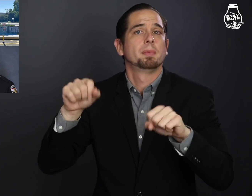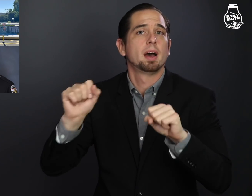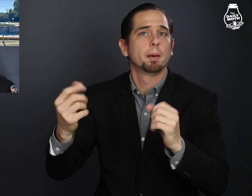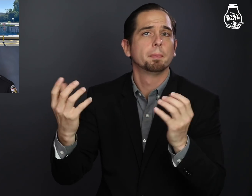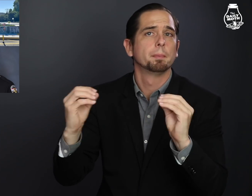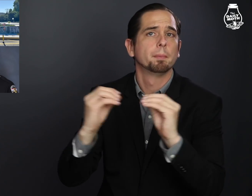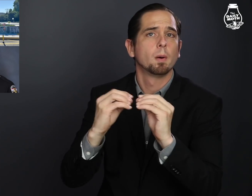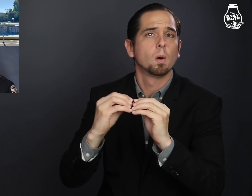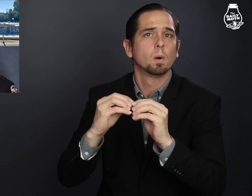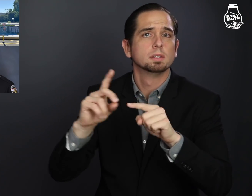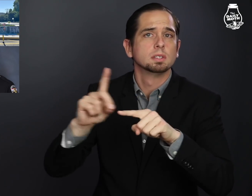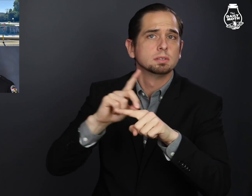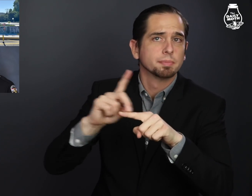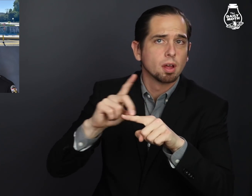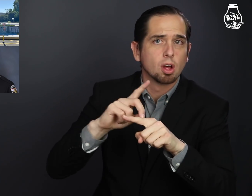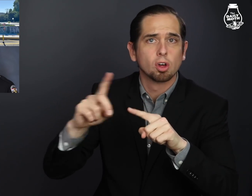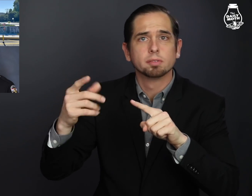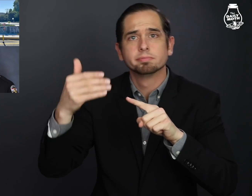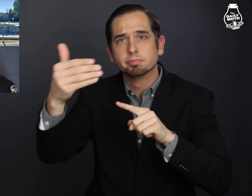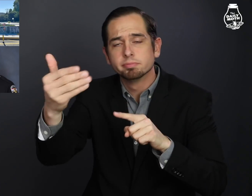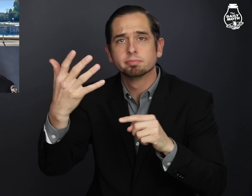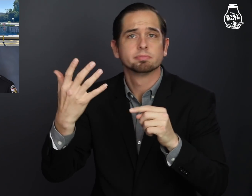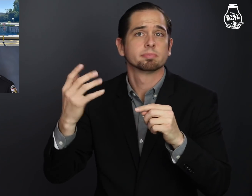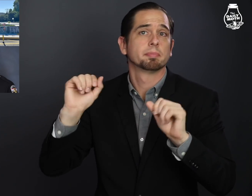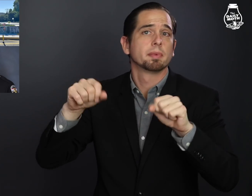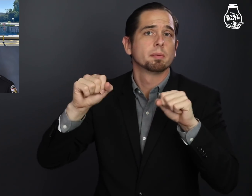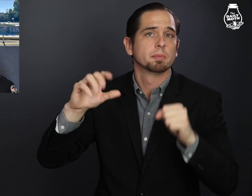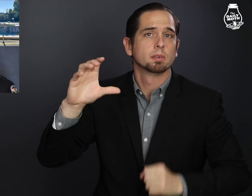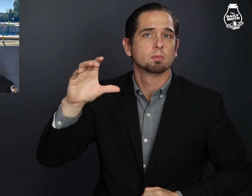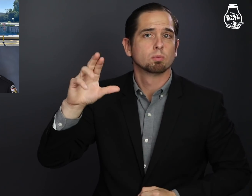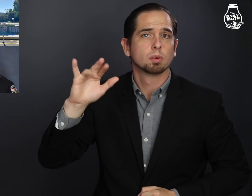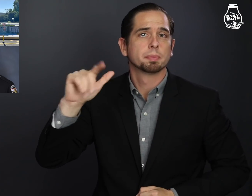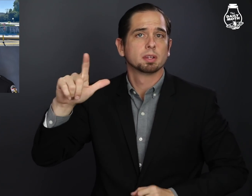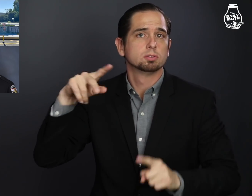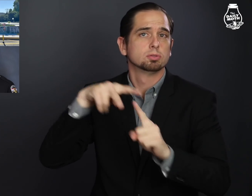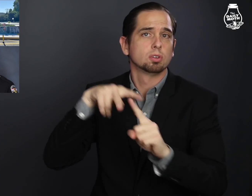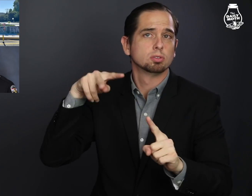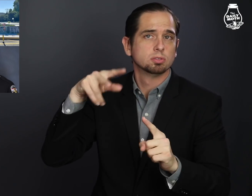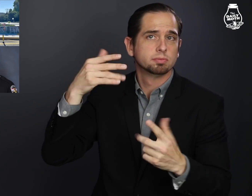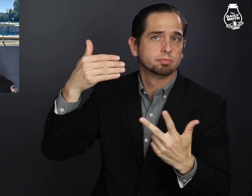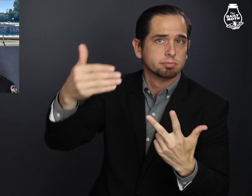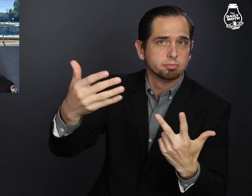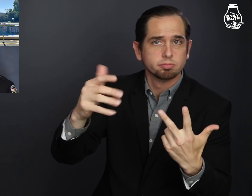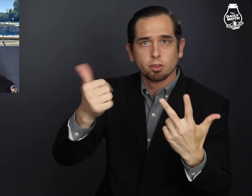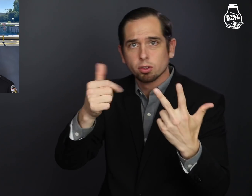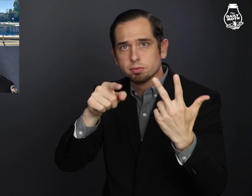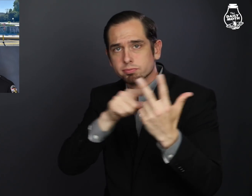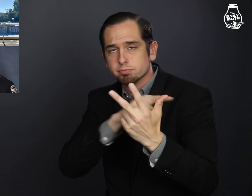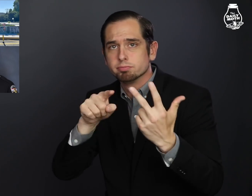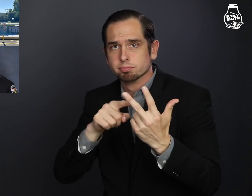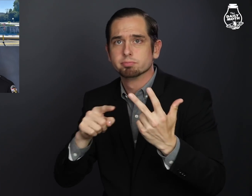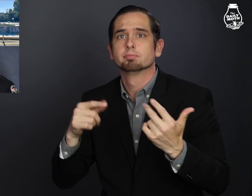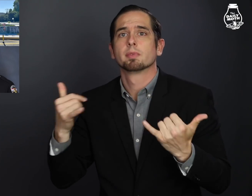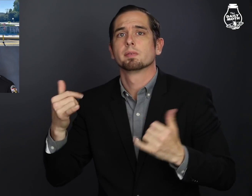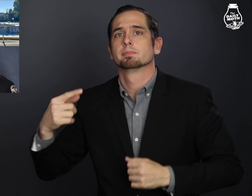There could be more disciplinary action and /or criminal charges in the future.